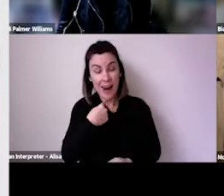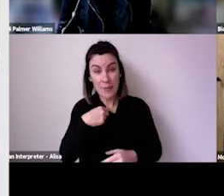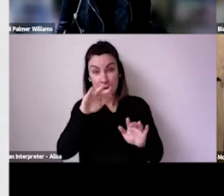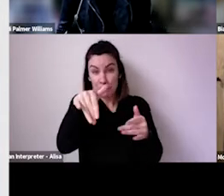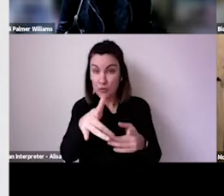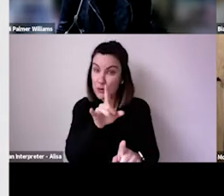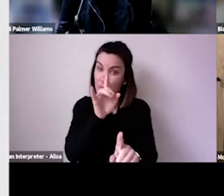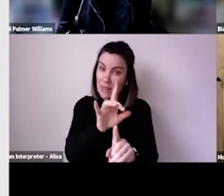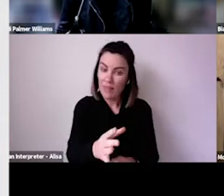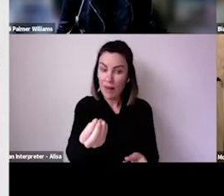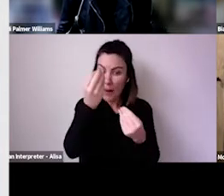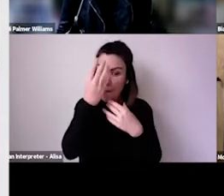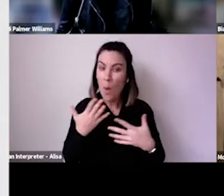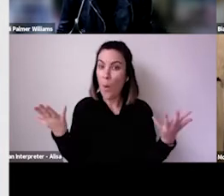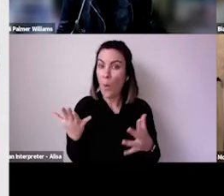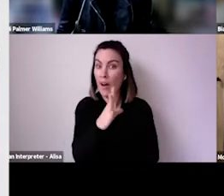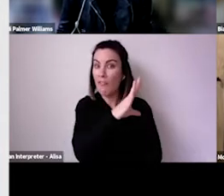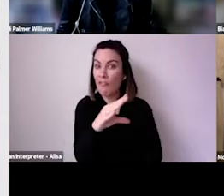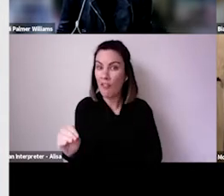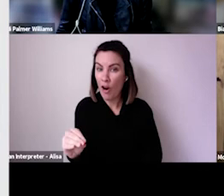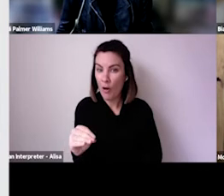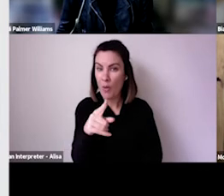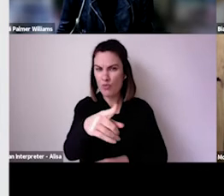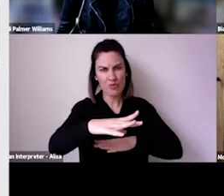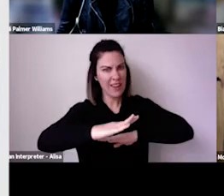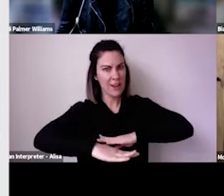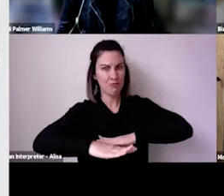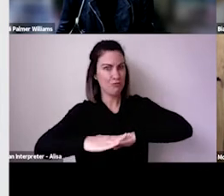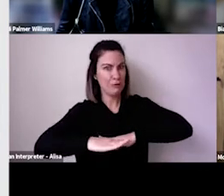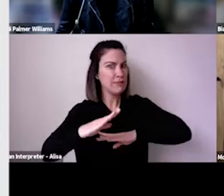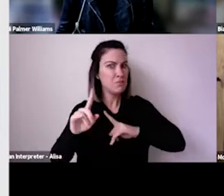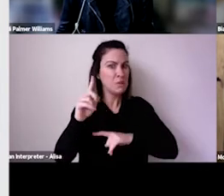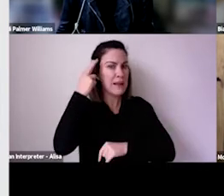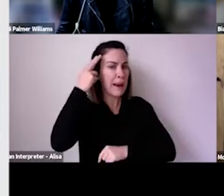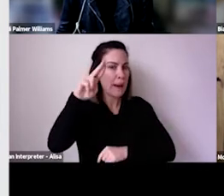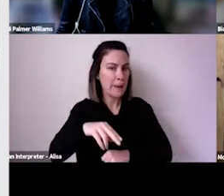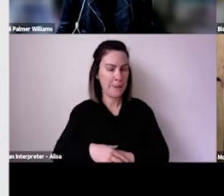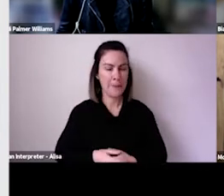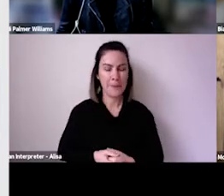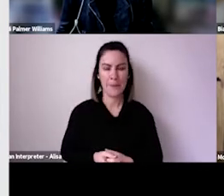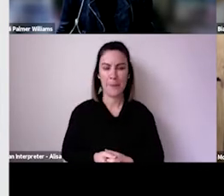And it's a really interesting moment now to look at how things compare between the Australia